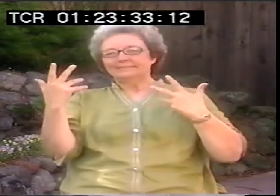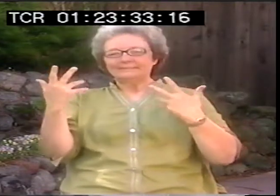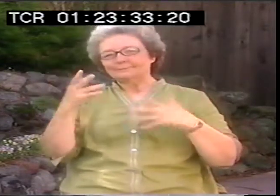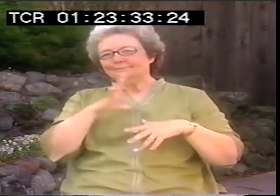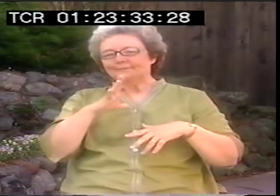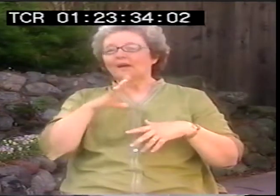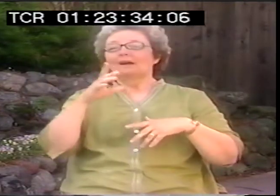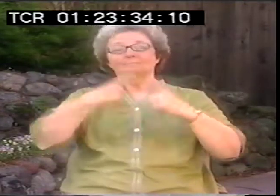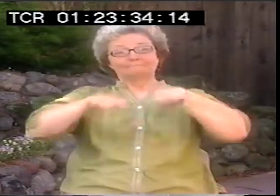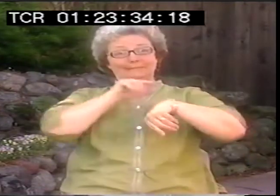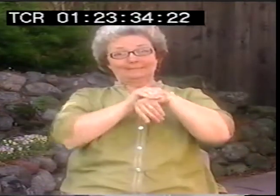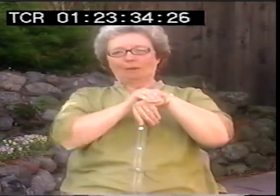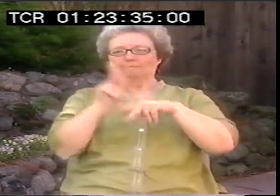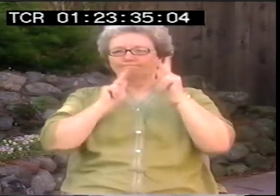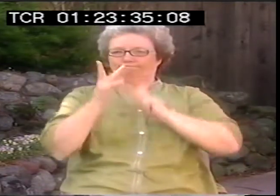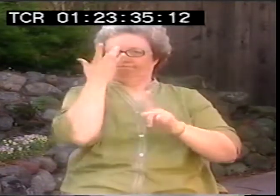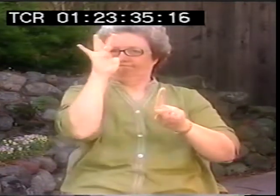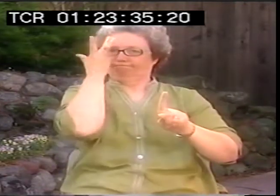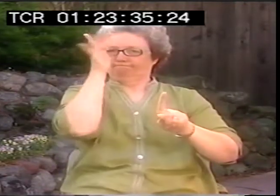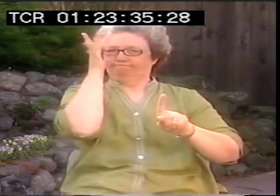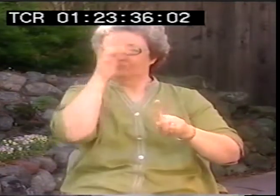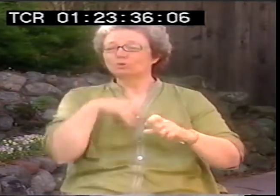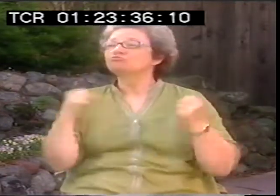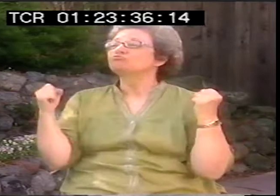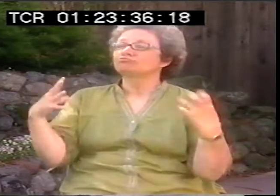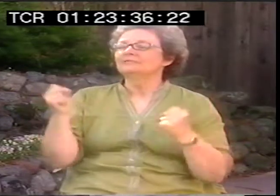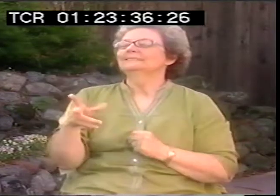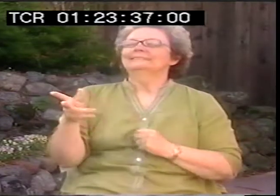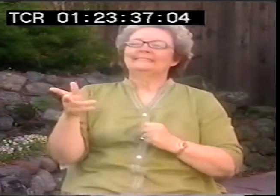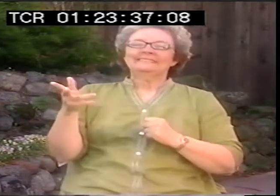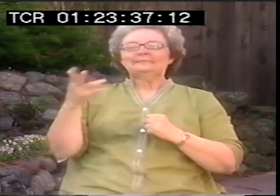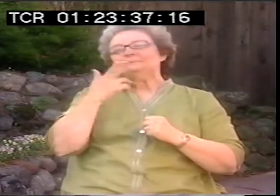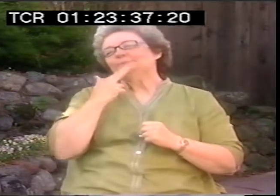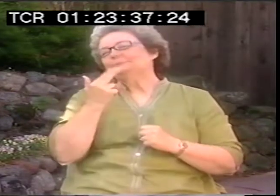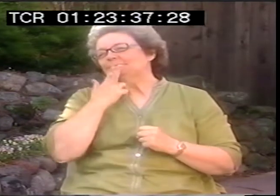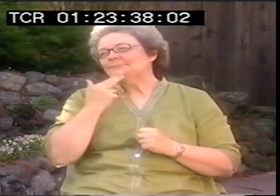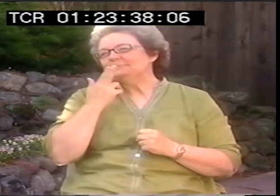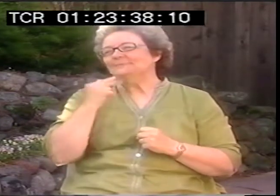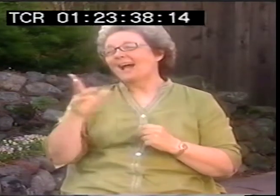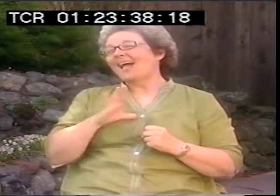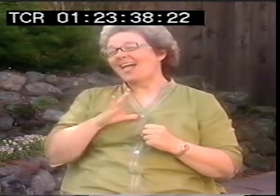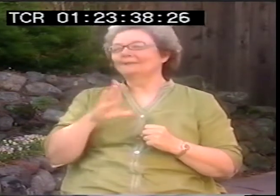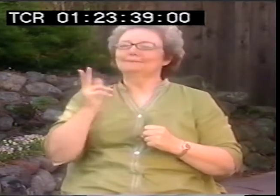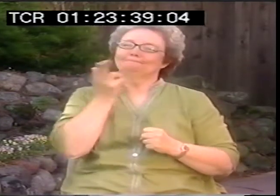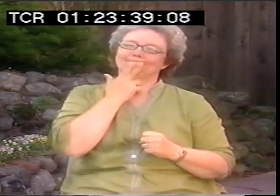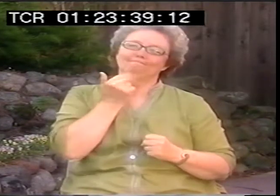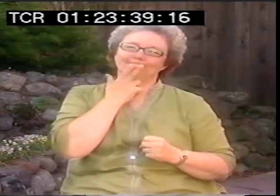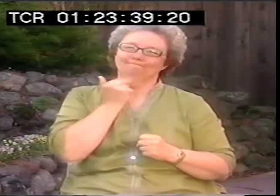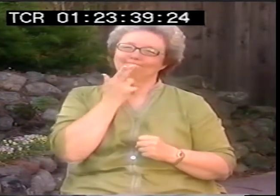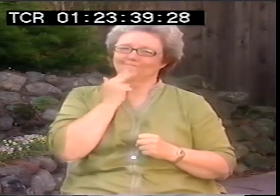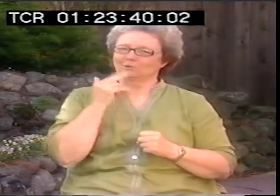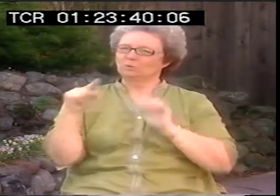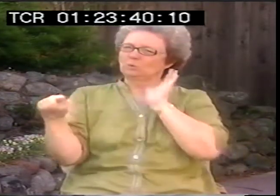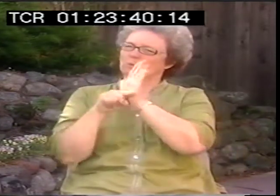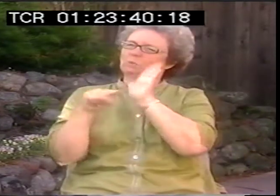This is really puzzling. As I grew up I kept being puzzled by that whole idea. You were looked at as much smarter if you signed English.